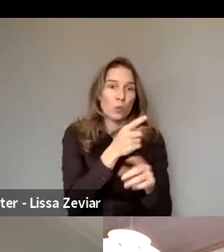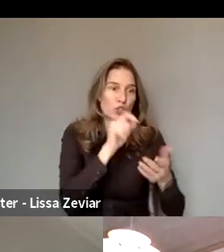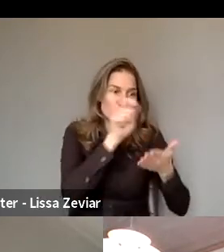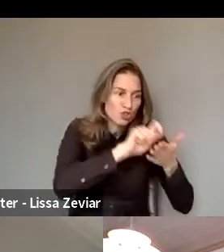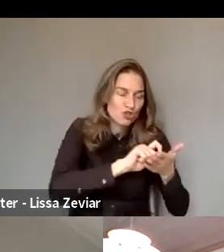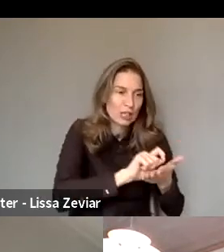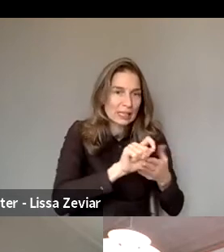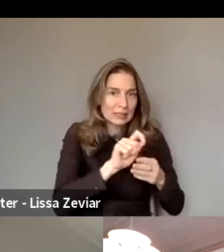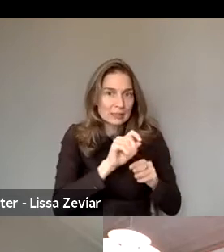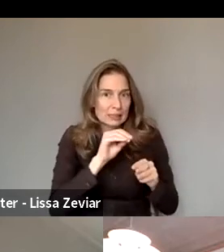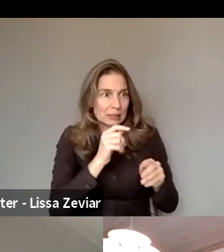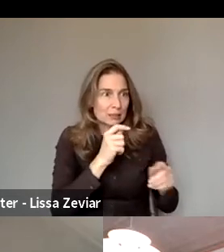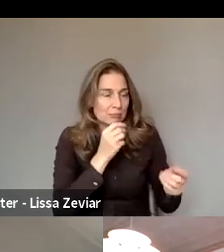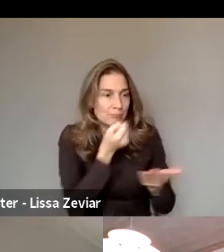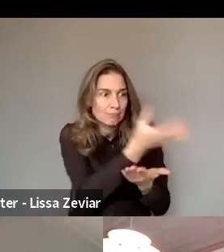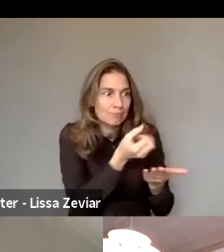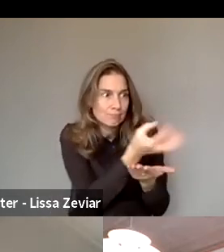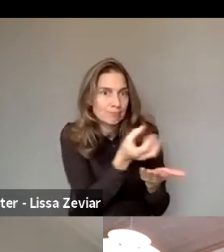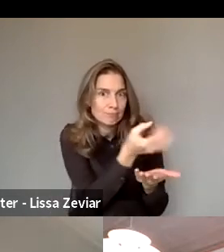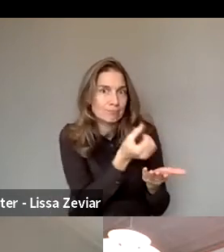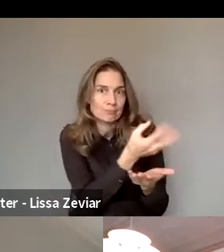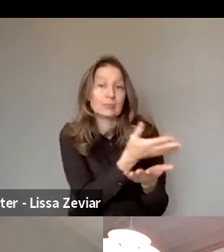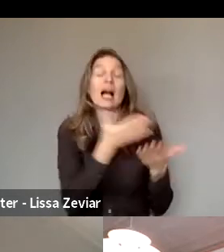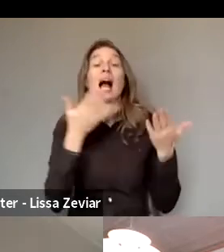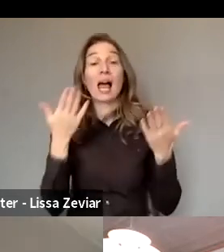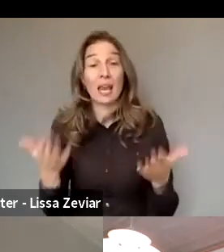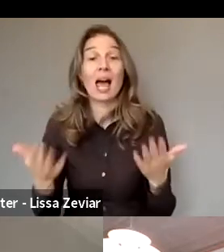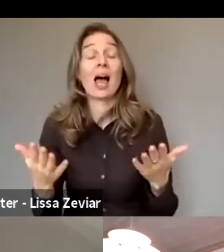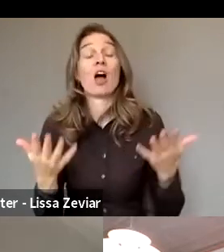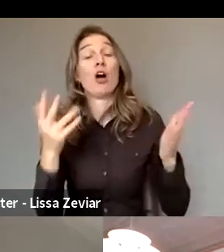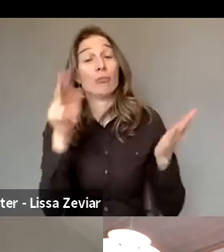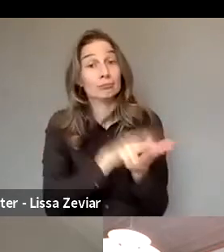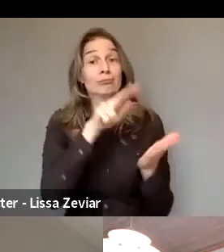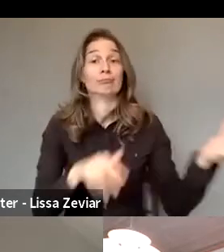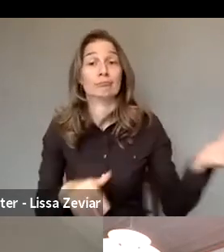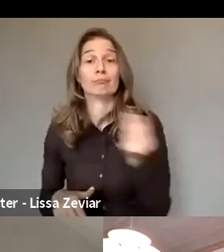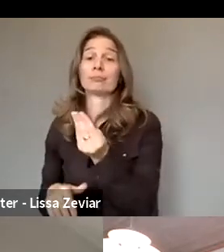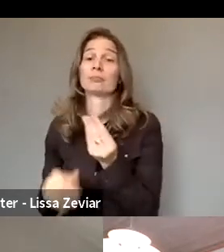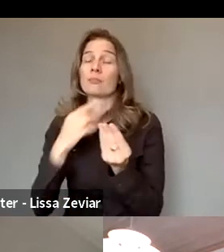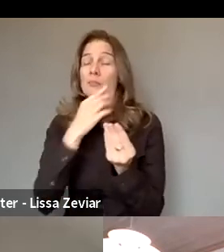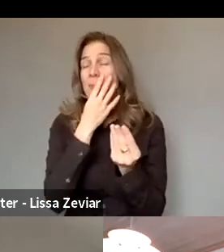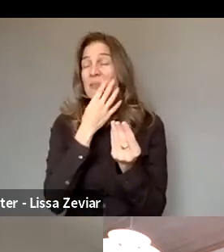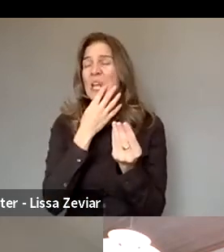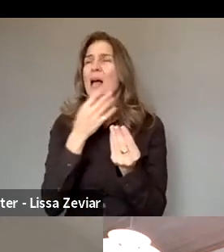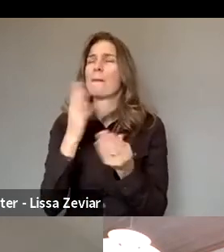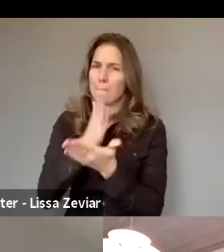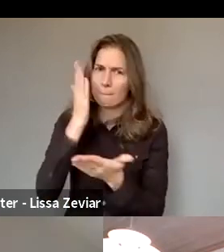And after that we’ve been working also to make sure that the European Parliament and the Member States